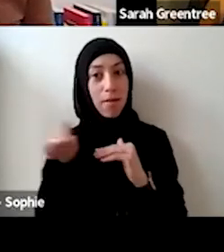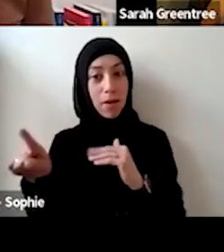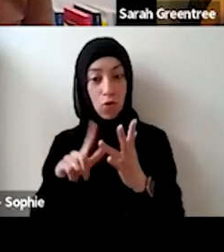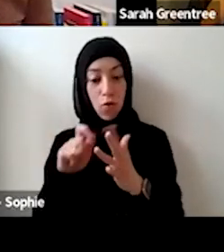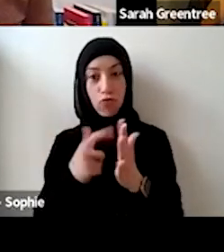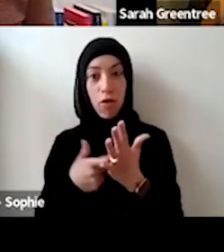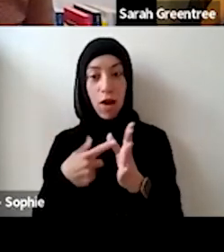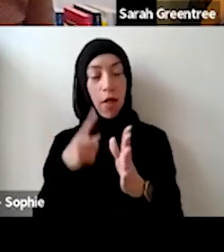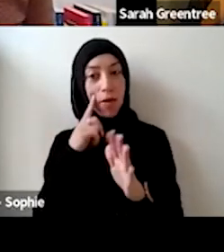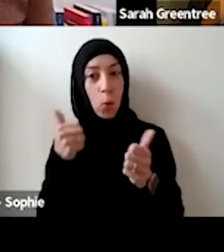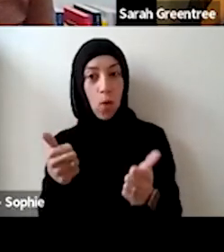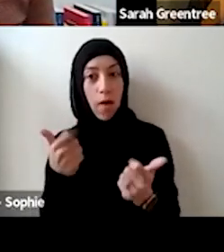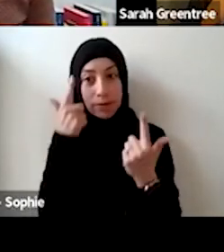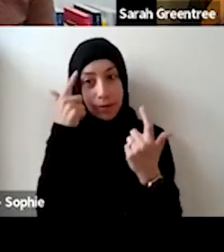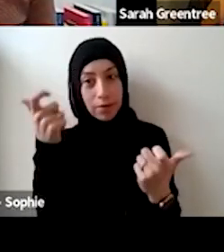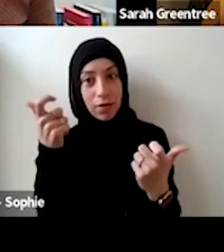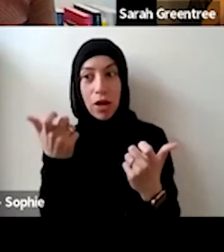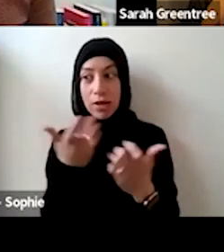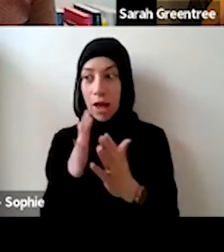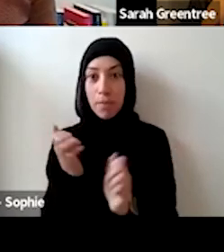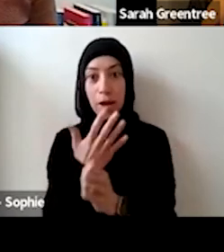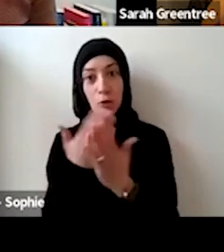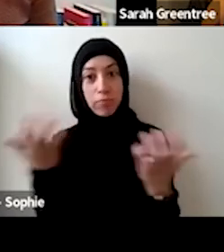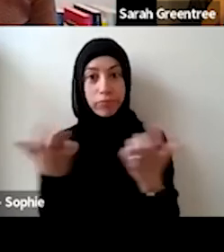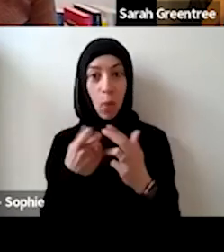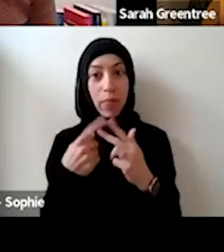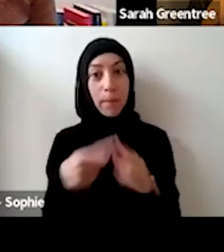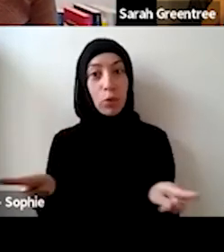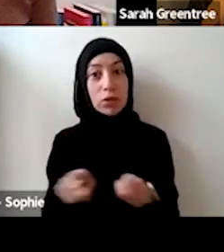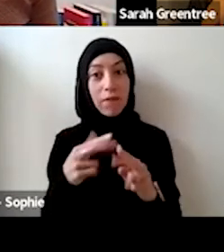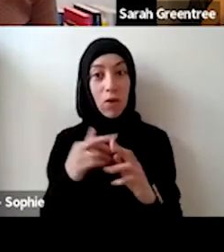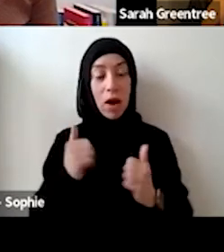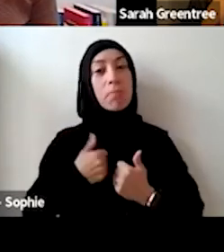practice music, and talk around that. And that's it. And the suitability for music. My view is that it will sit within music and the suitability for music. But I you know my view is that yes, it would sit, and more